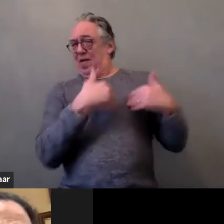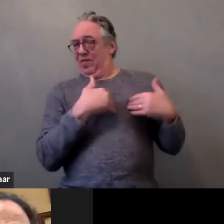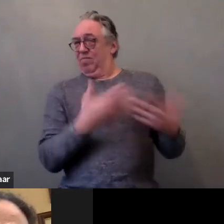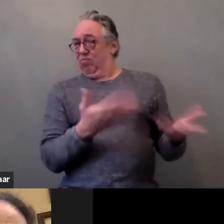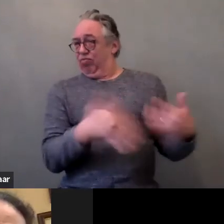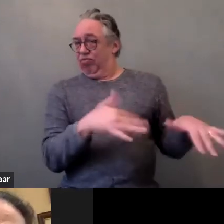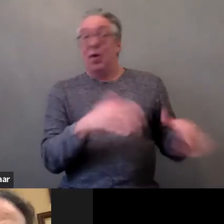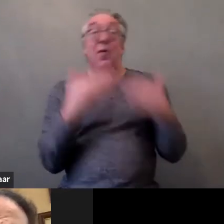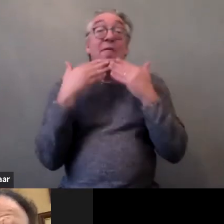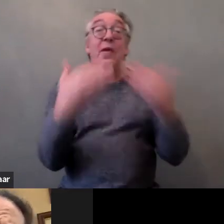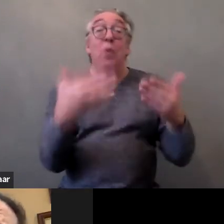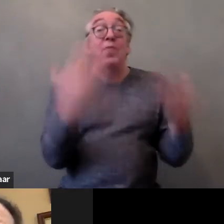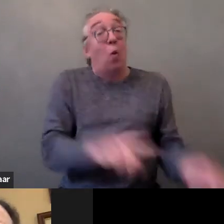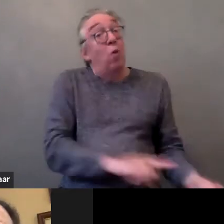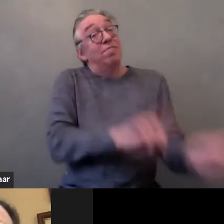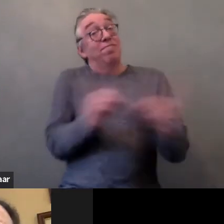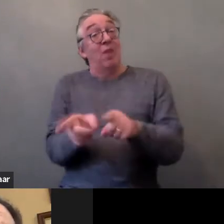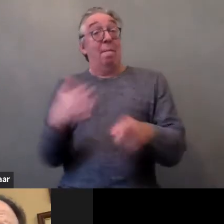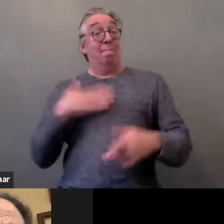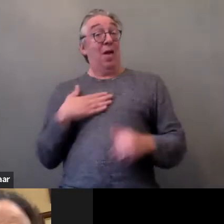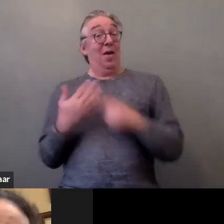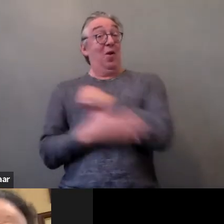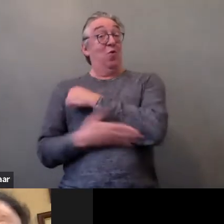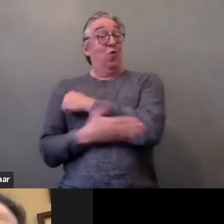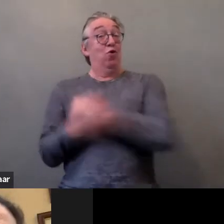CERMI Women's Foundation, to share be you